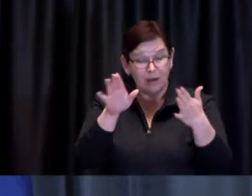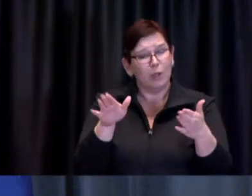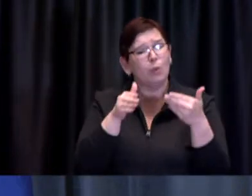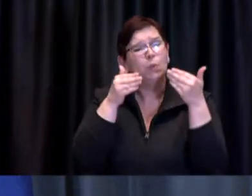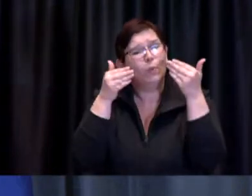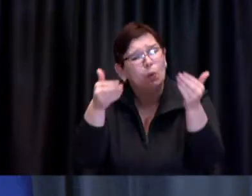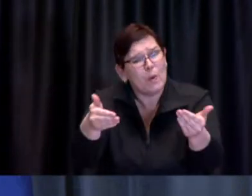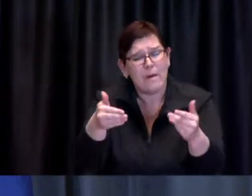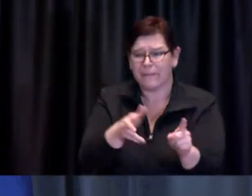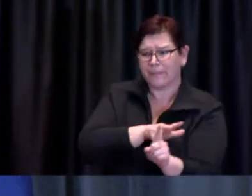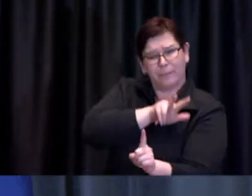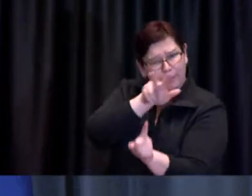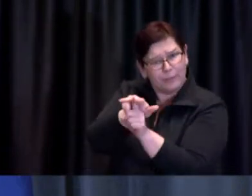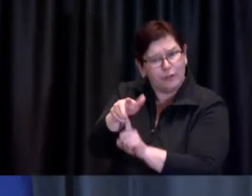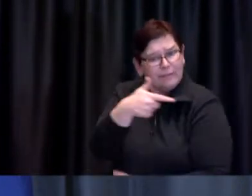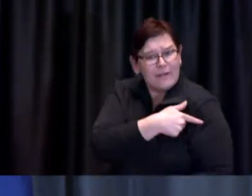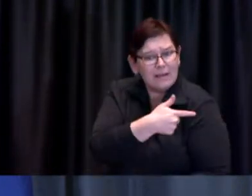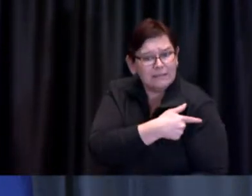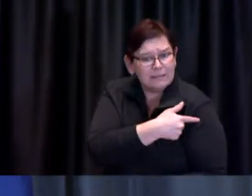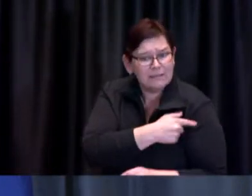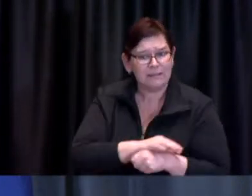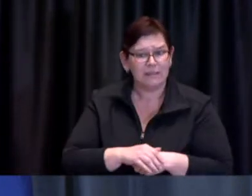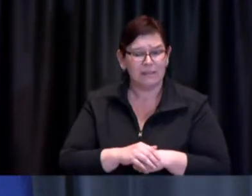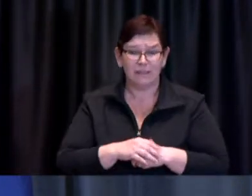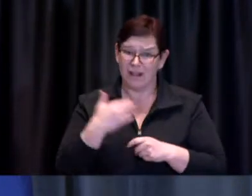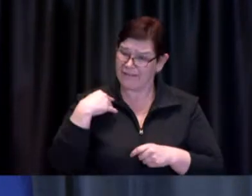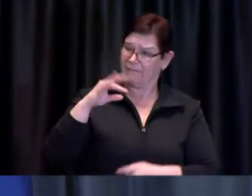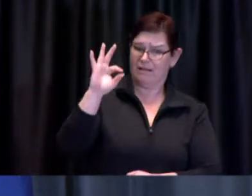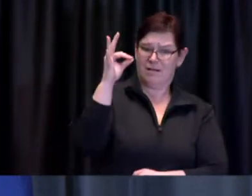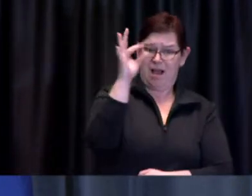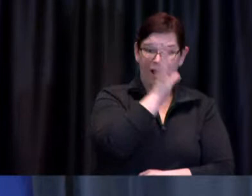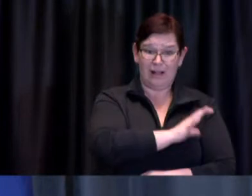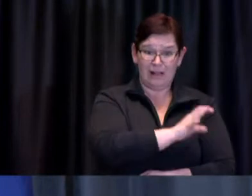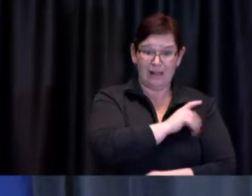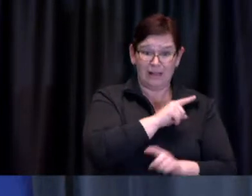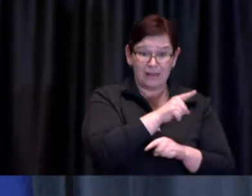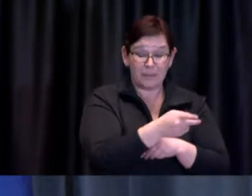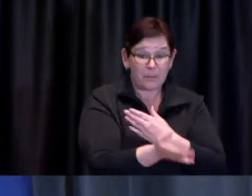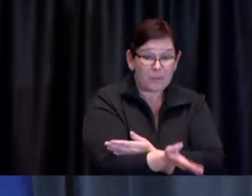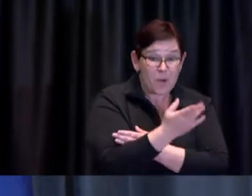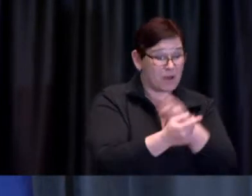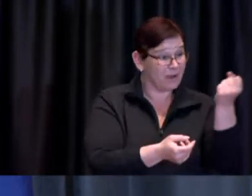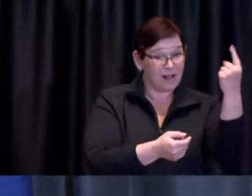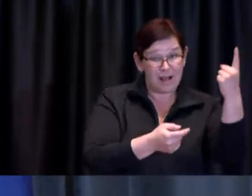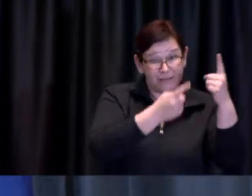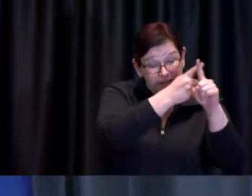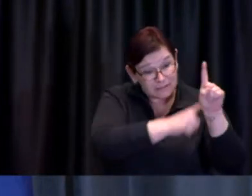All nine of our clinics are now operating from 11 a.m. through 8 p.m., 7 days per week.